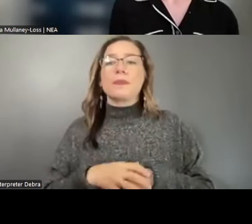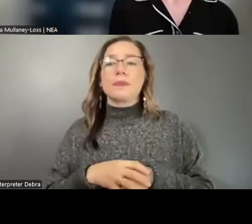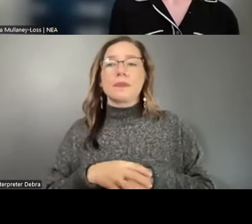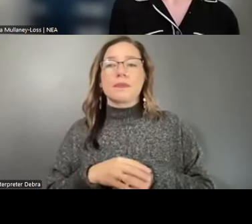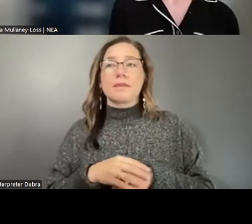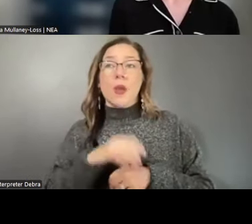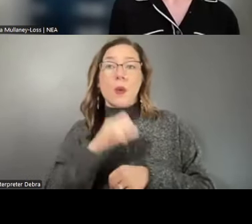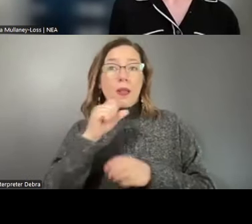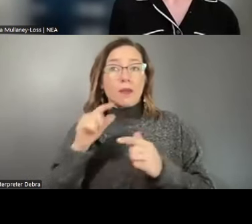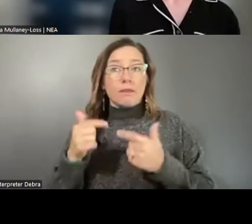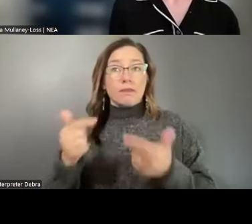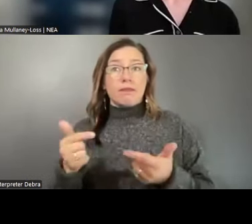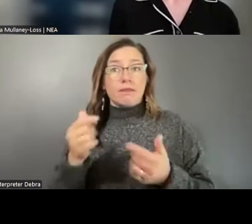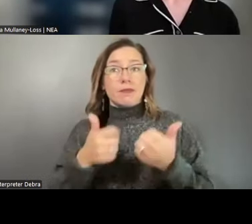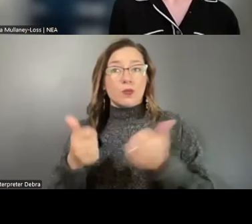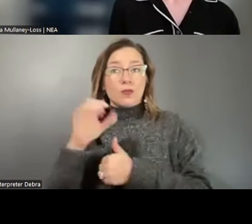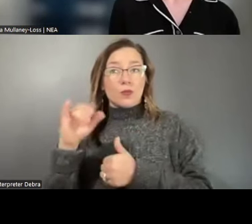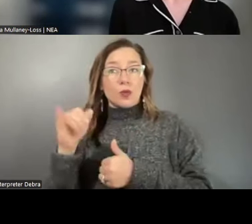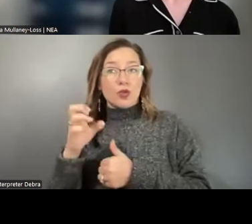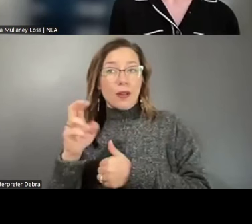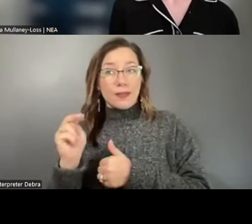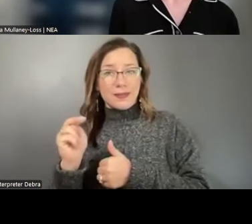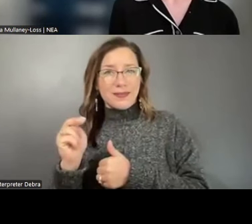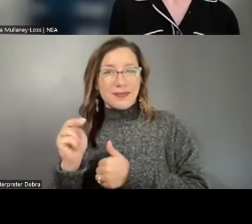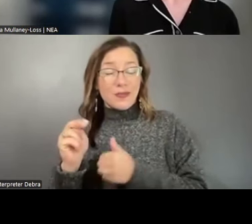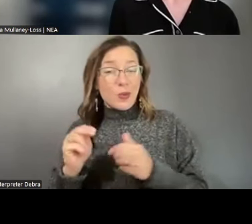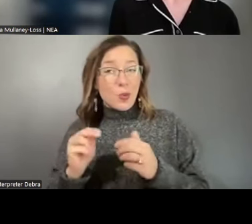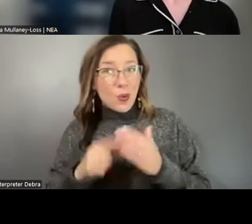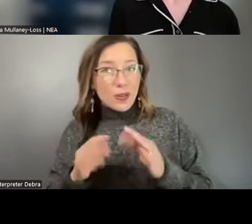hand it back to Chair Jackson, who for what it's worth, I think has been one of the most impactful